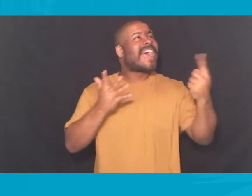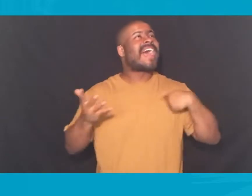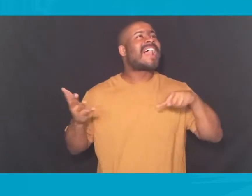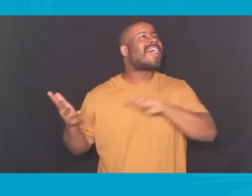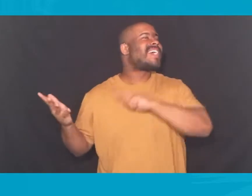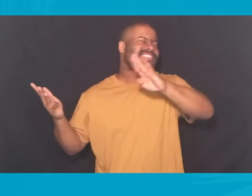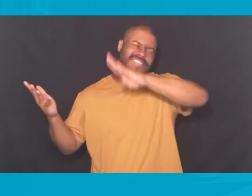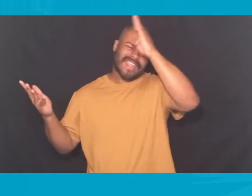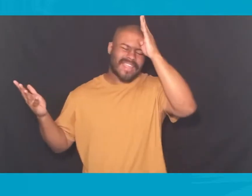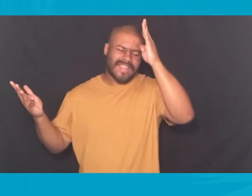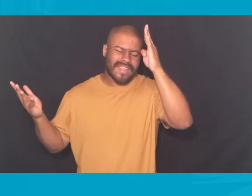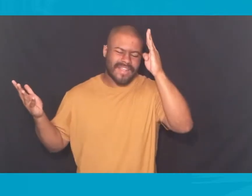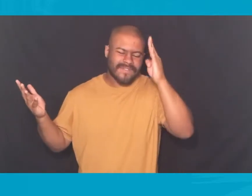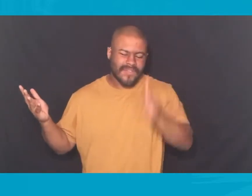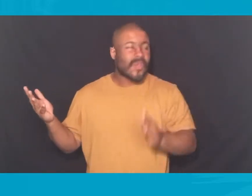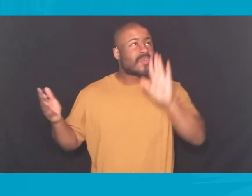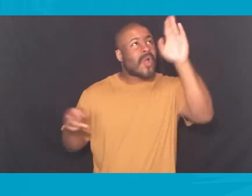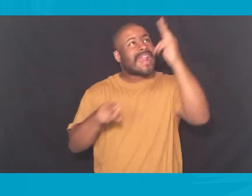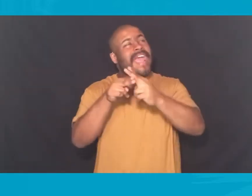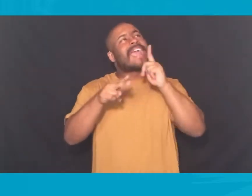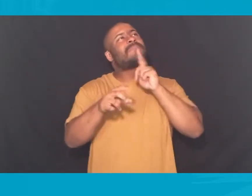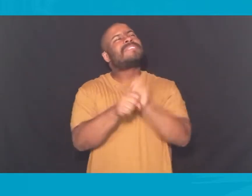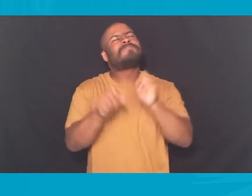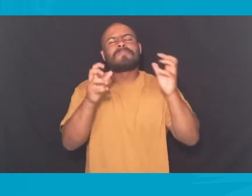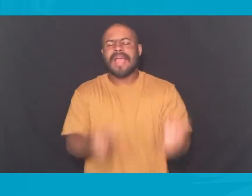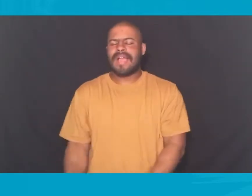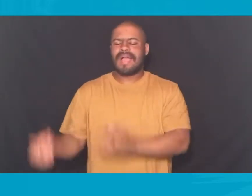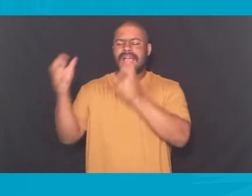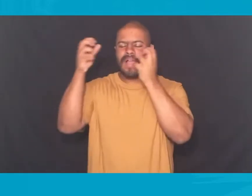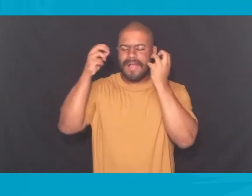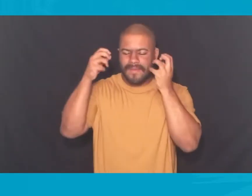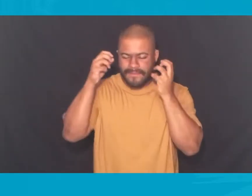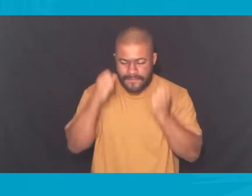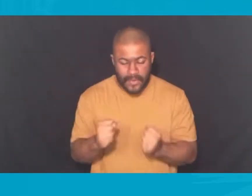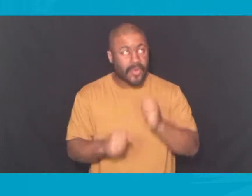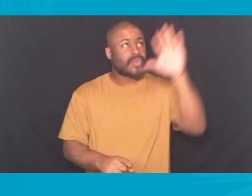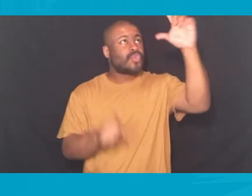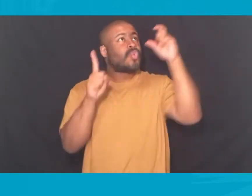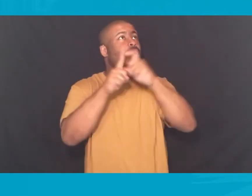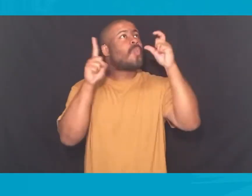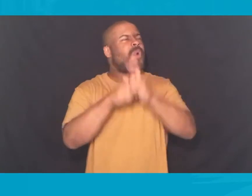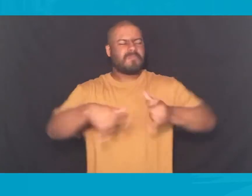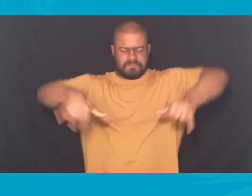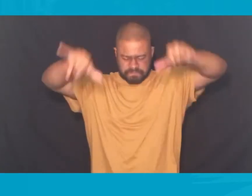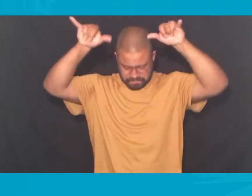Lord, you will never fail Your name is powerful